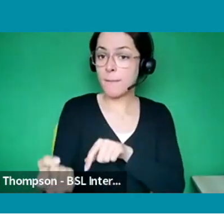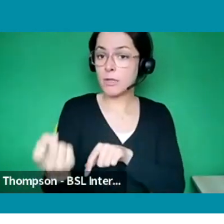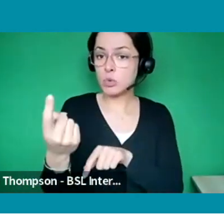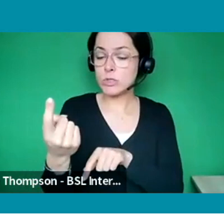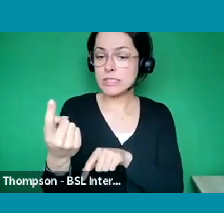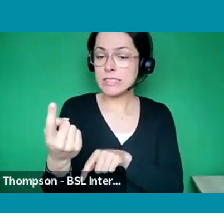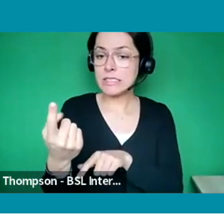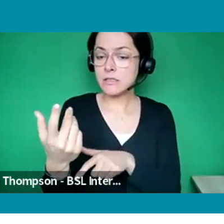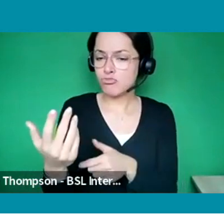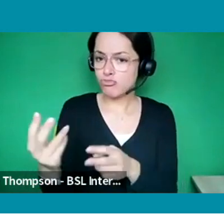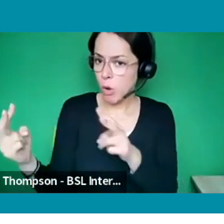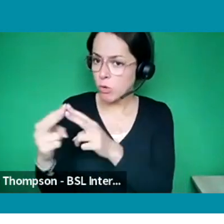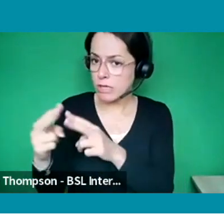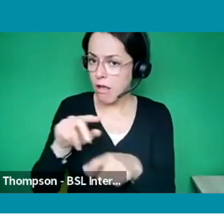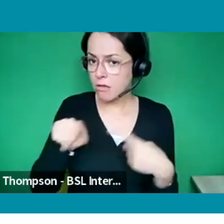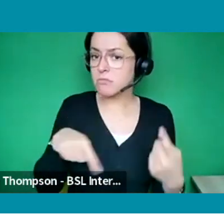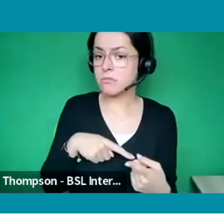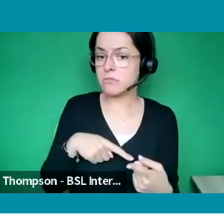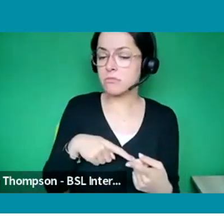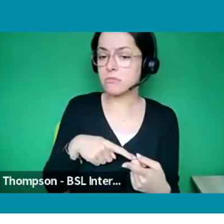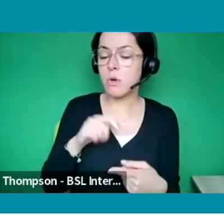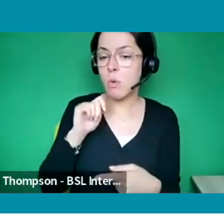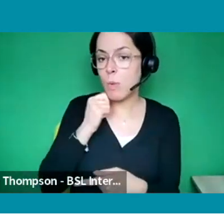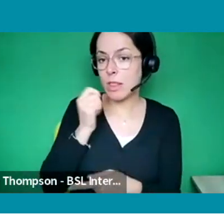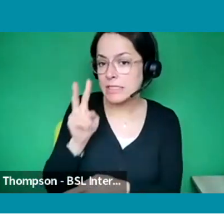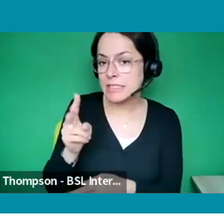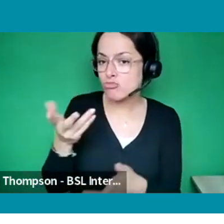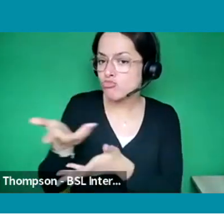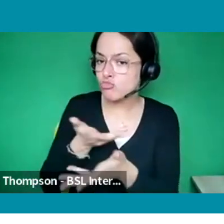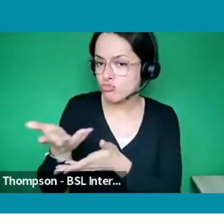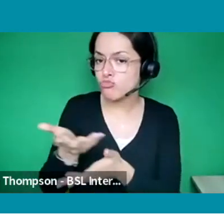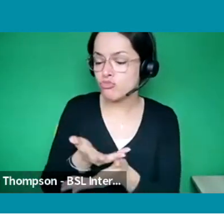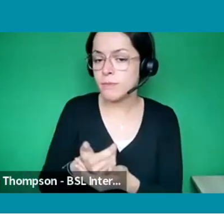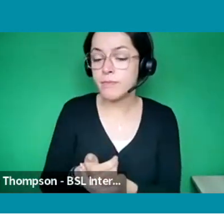we'll pick it up for you. That's brilliant.